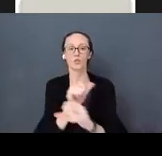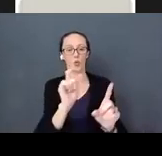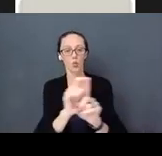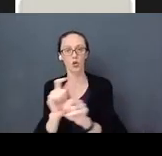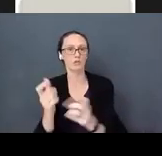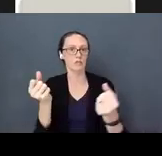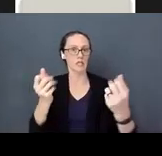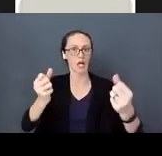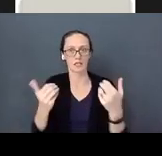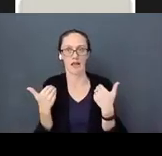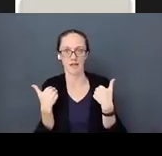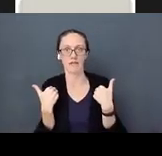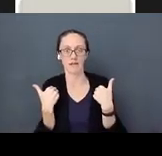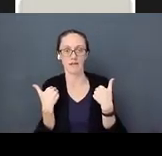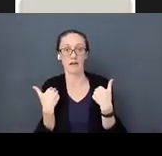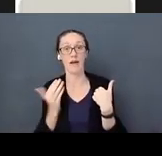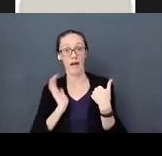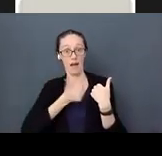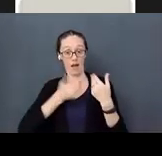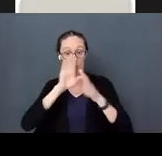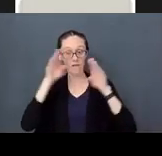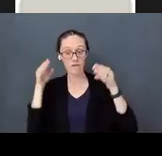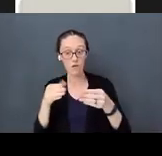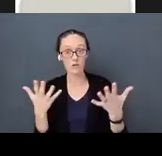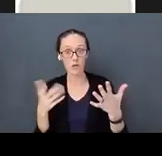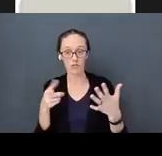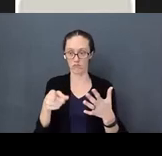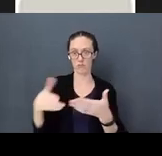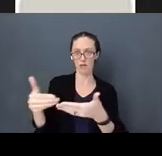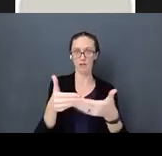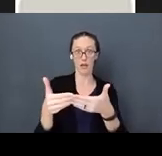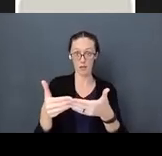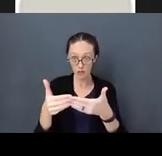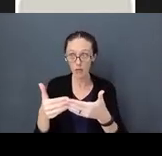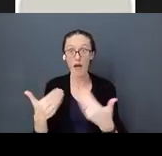Our focus needs to be – is that baby getting full access to language. If you have a baby profoundly